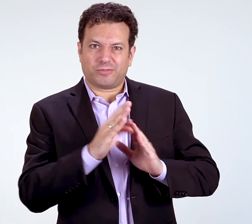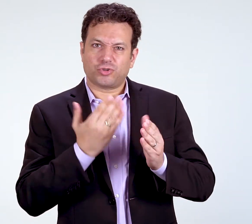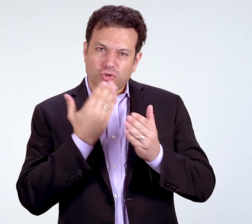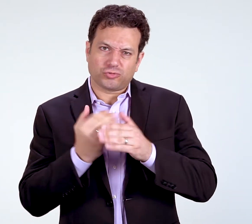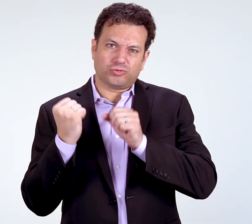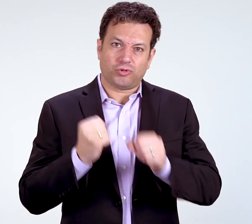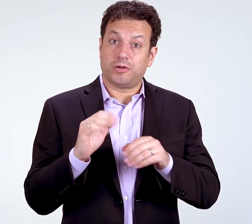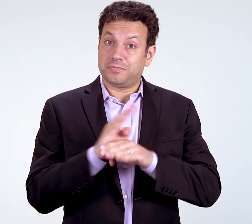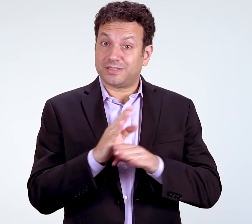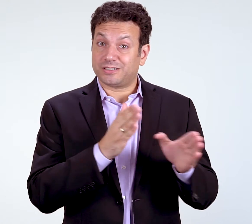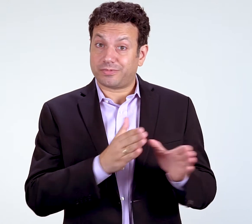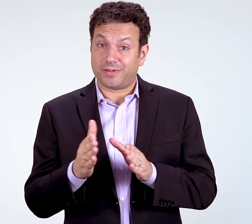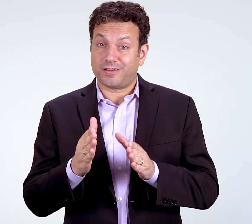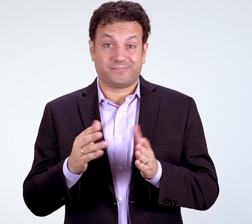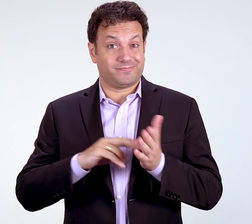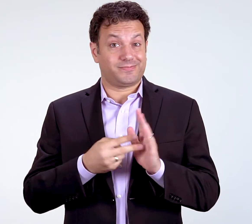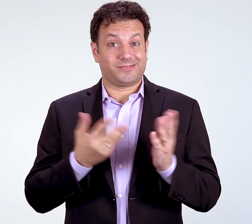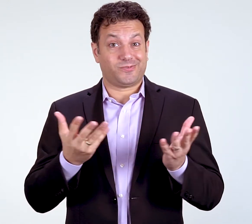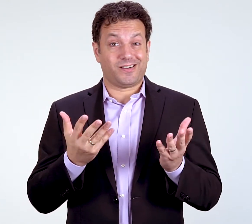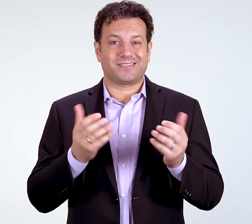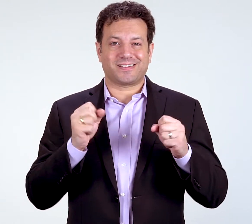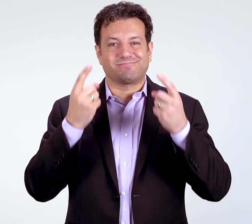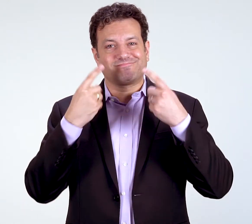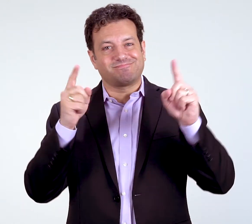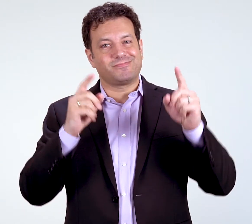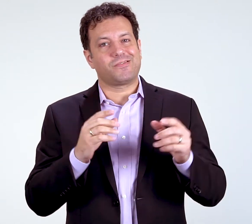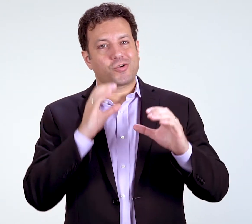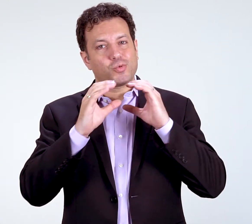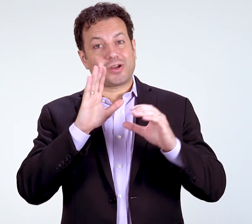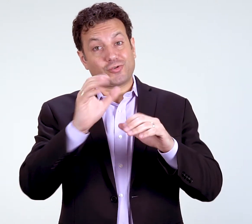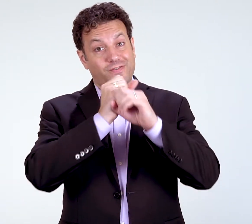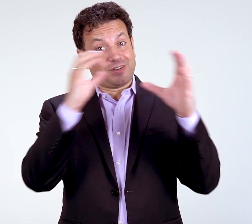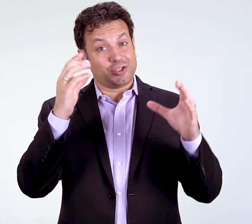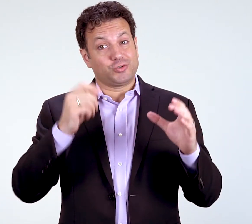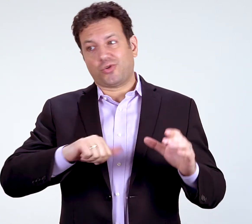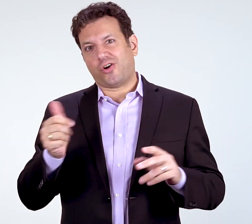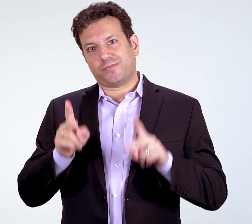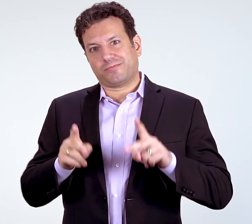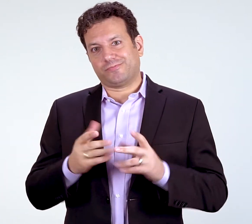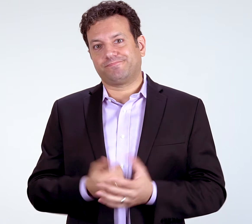for putting together a good, strong business plan to effectively communicate your vision to other people.